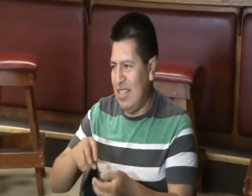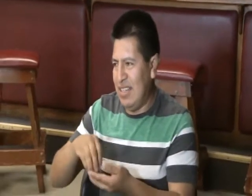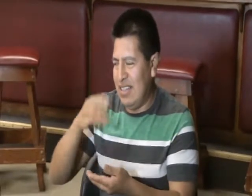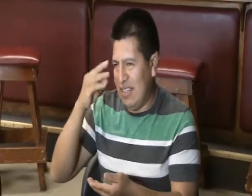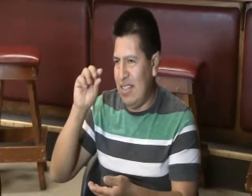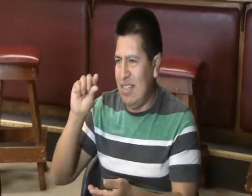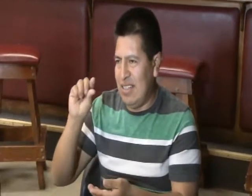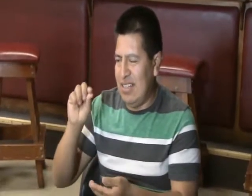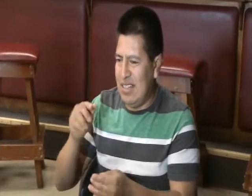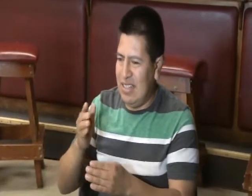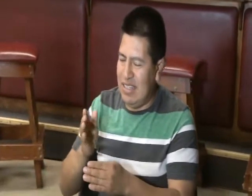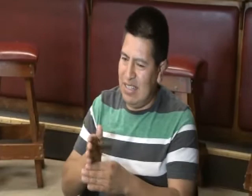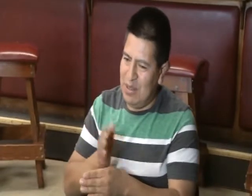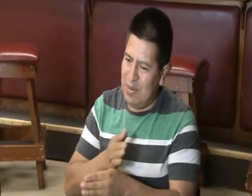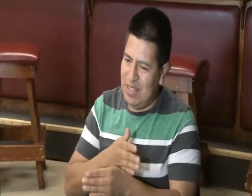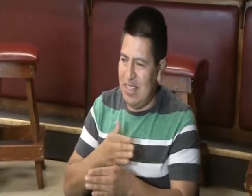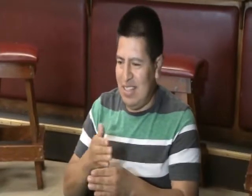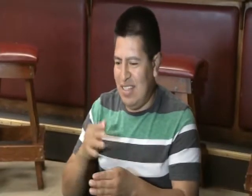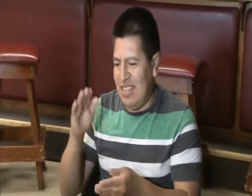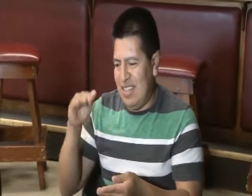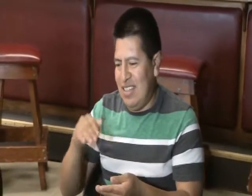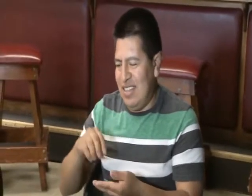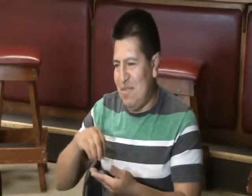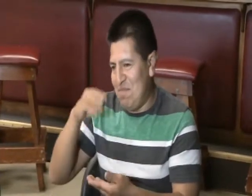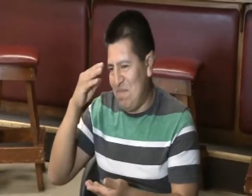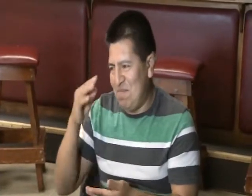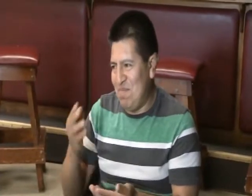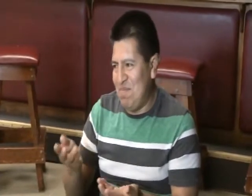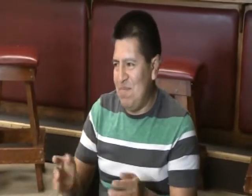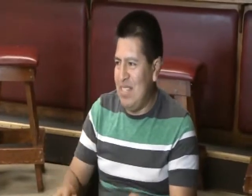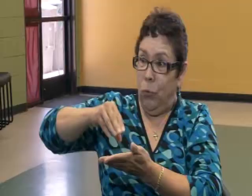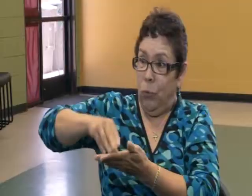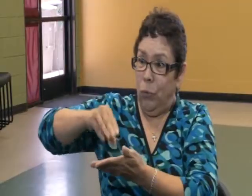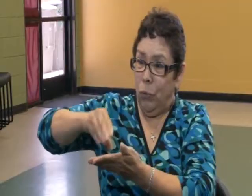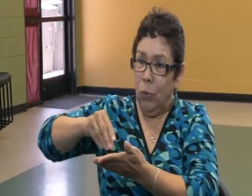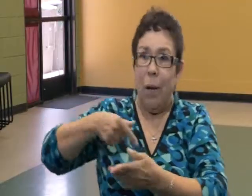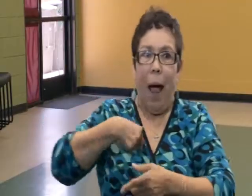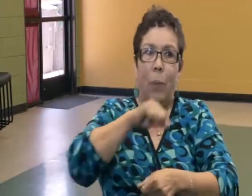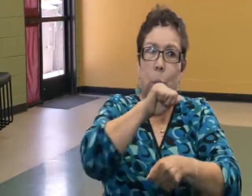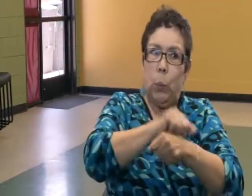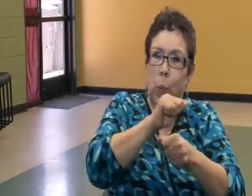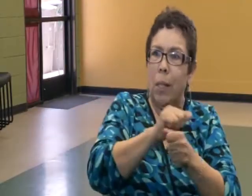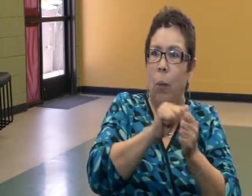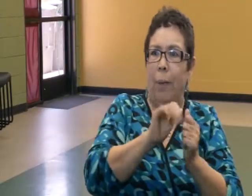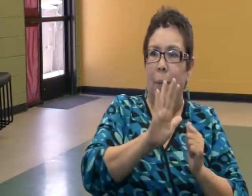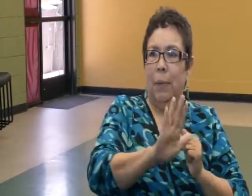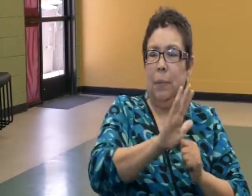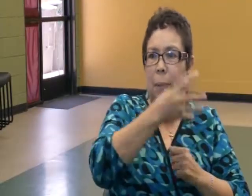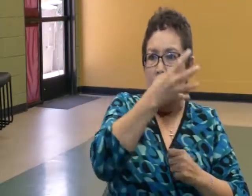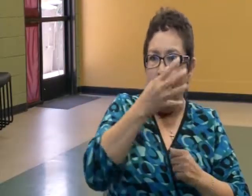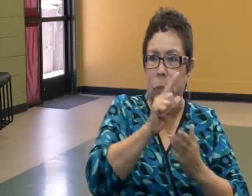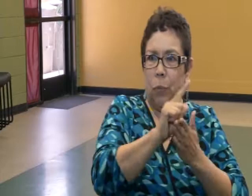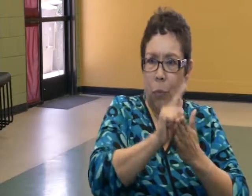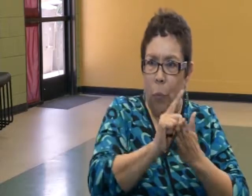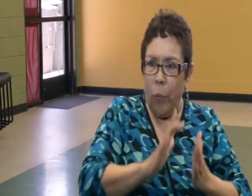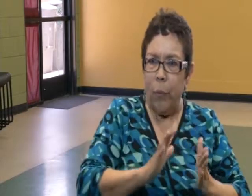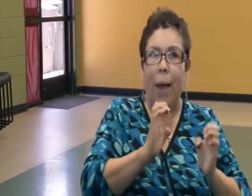So we had to teach him what we call survival American Sign Language at first. And while he was learning these basic survival signs, I had to work with an immigration lawyer